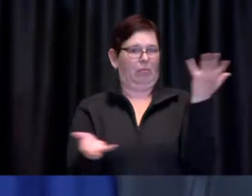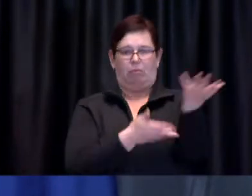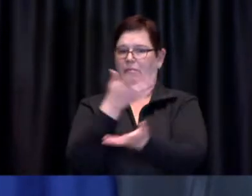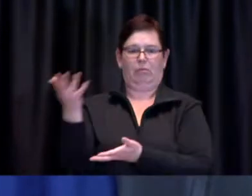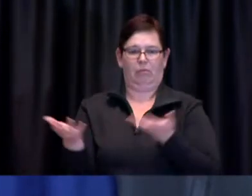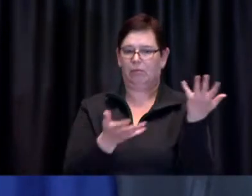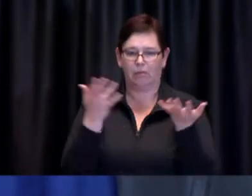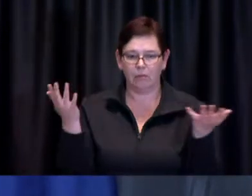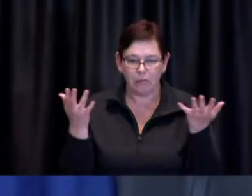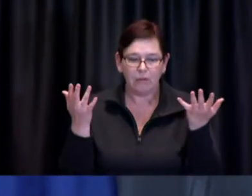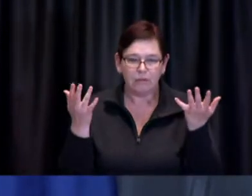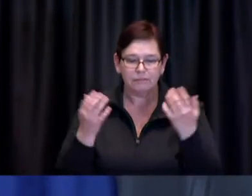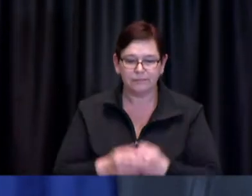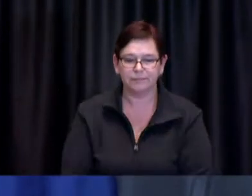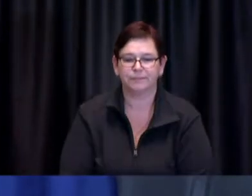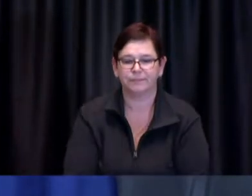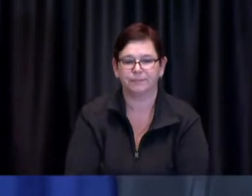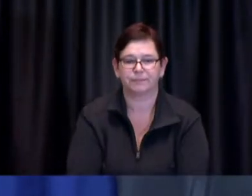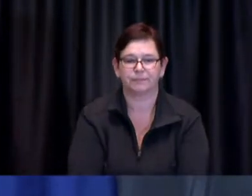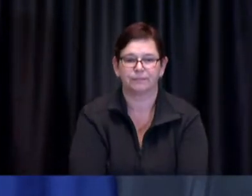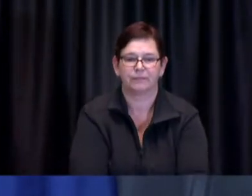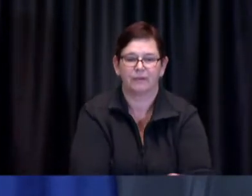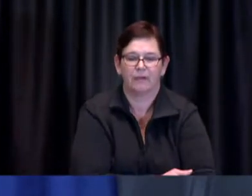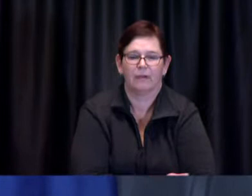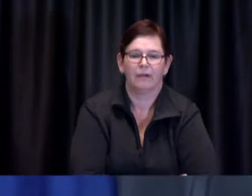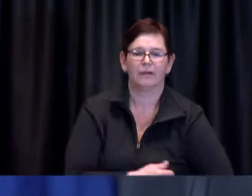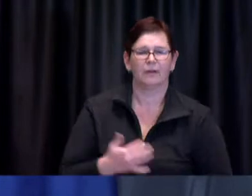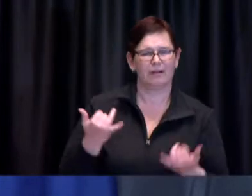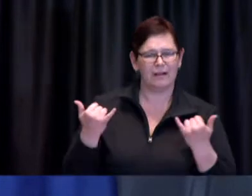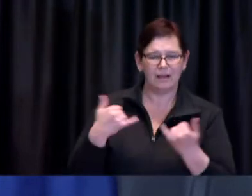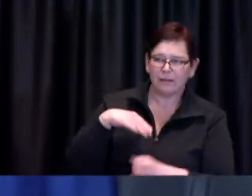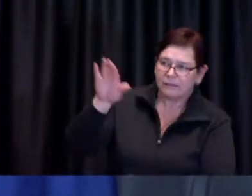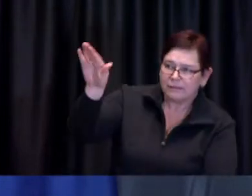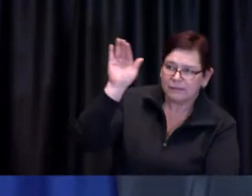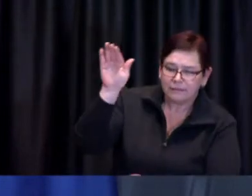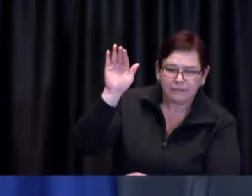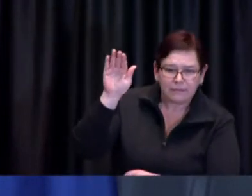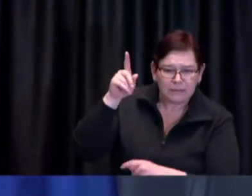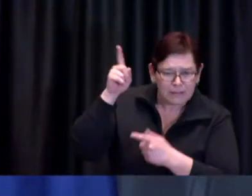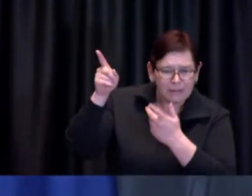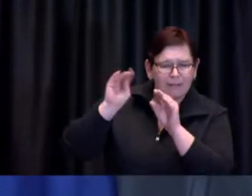and so we requested today that they should perhaps set this out as part of a publicity campaign that